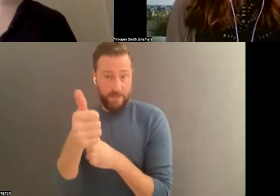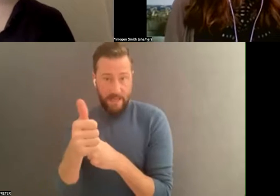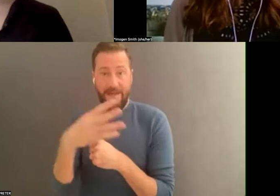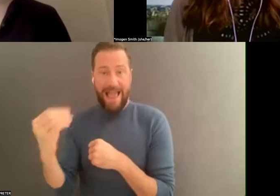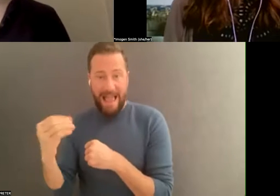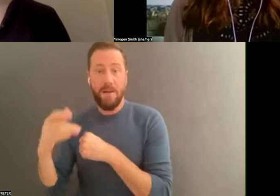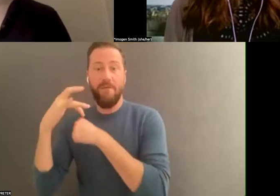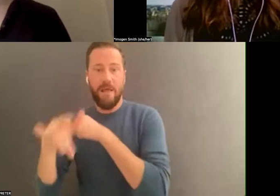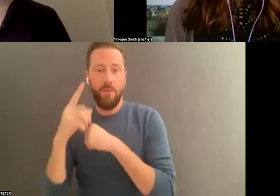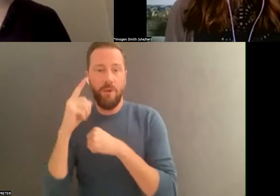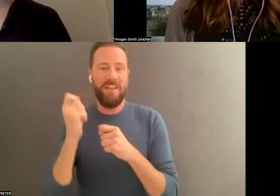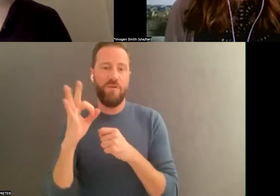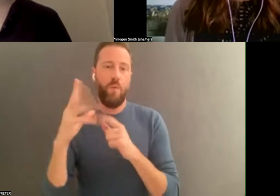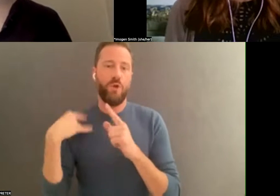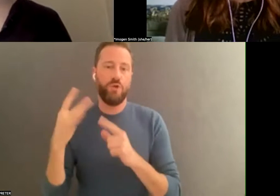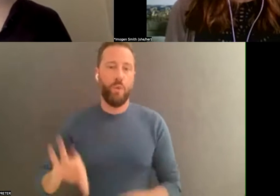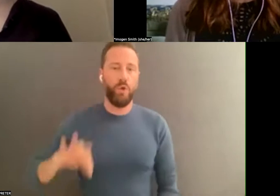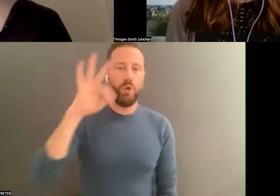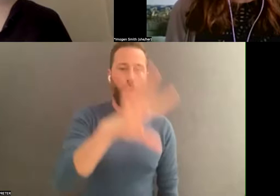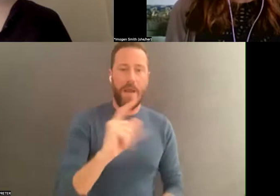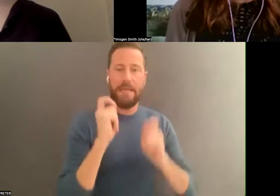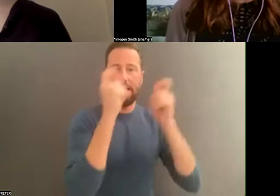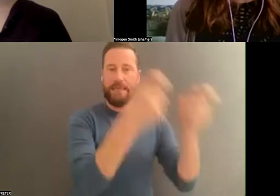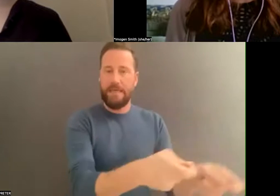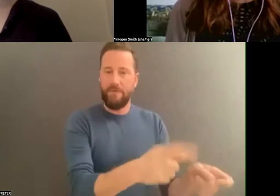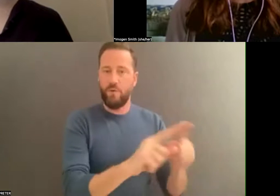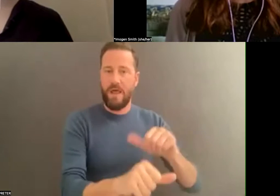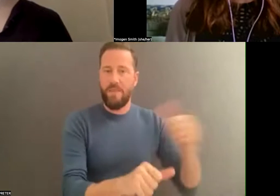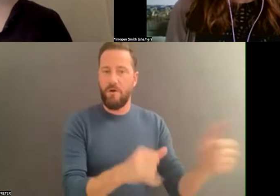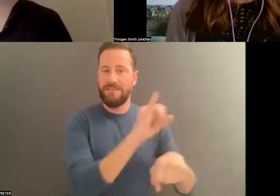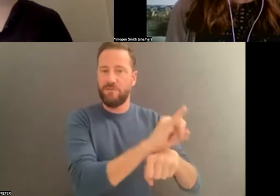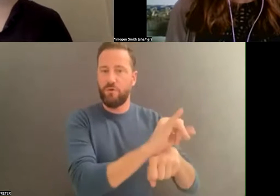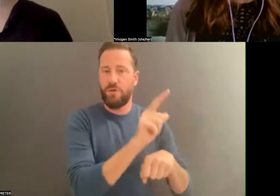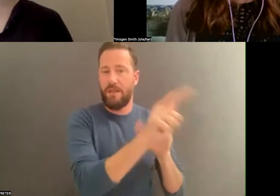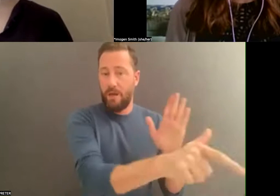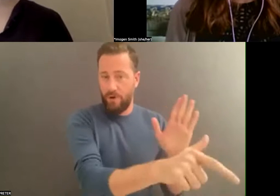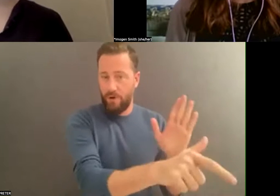an important step in that process is